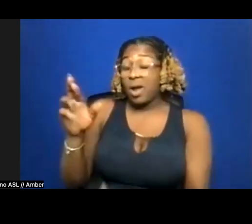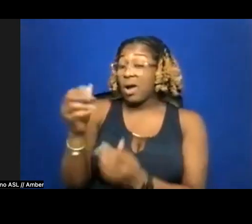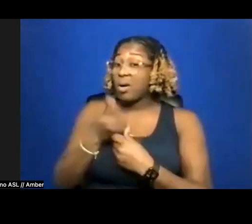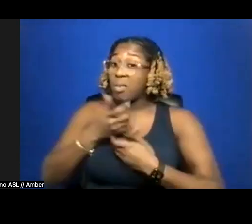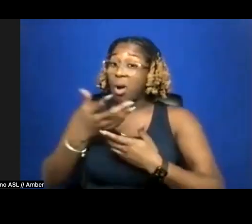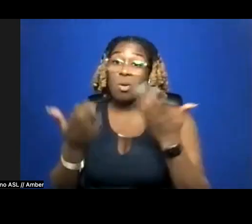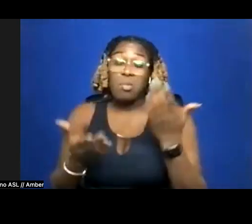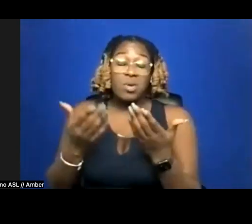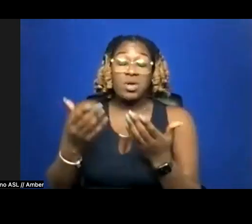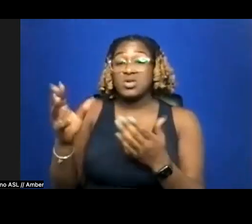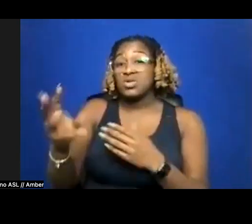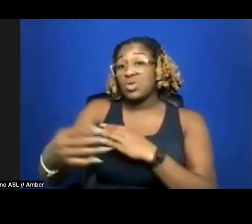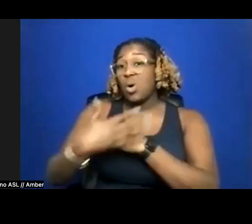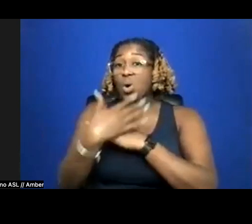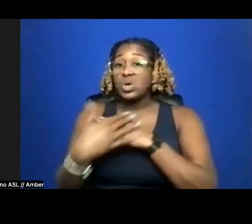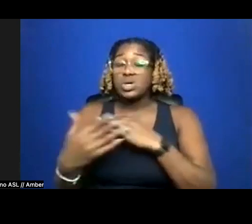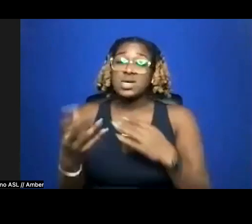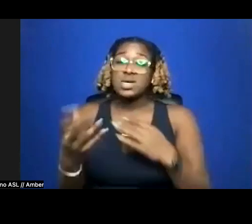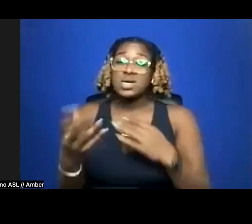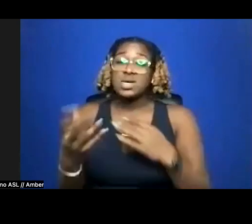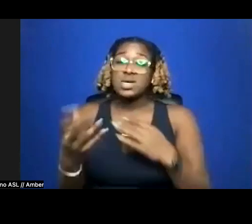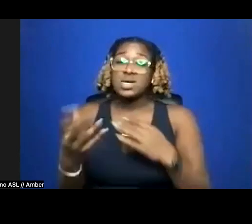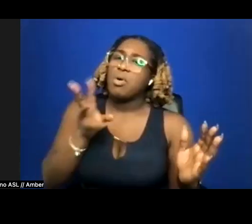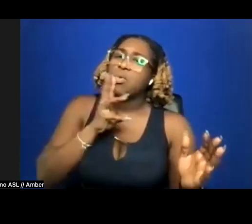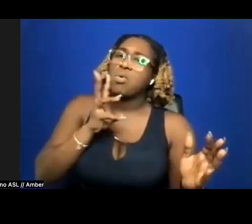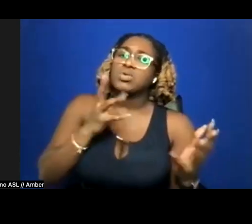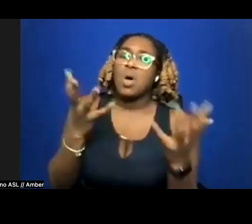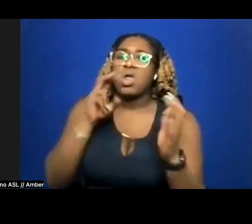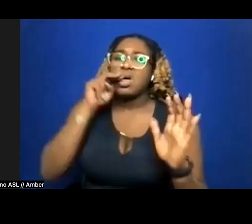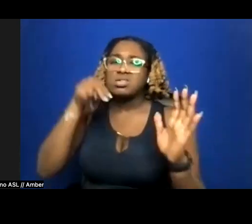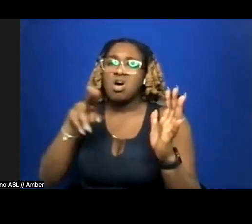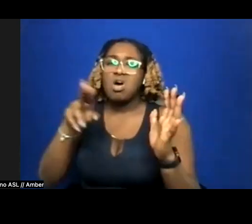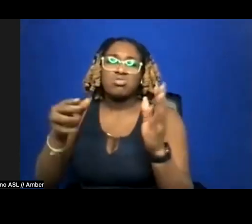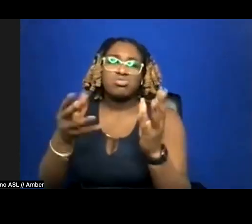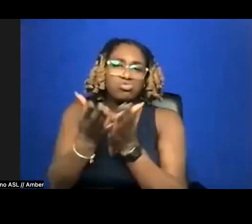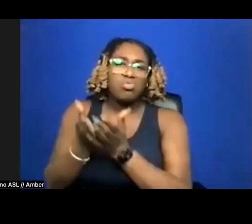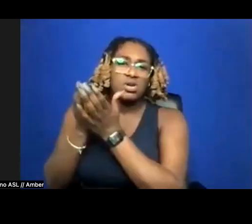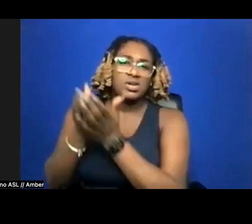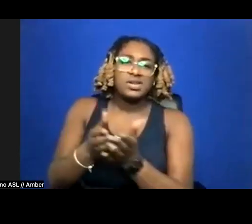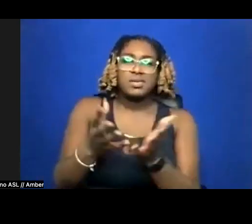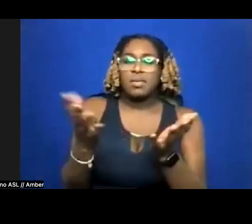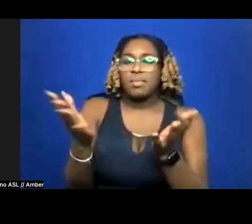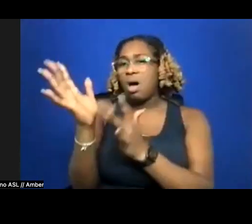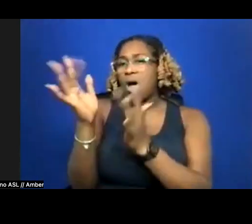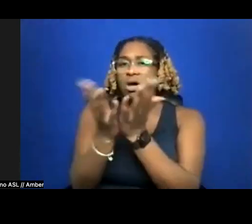water and I want to tongue her trenches or hold her swells, in my palm small shell. Maybe, I want